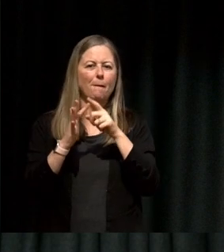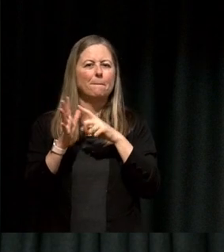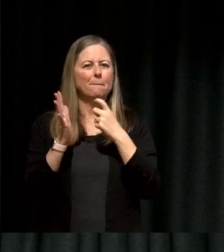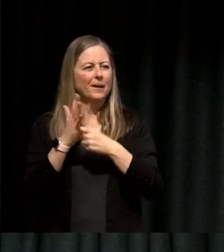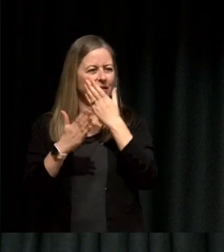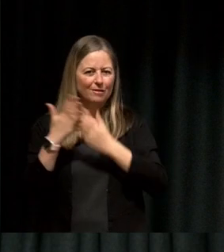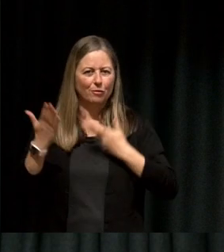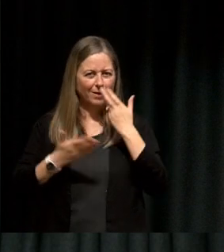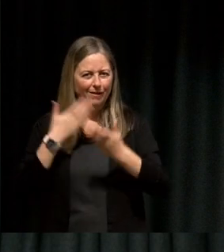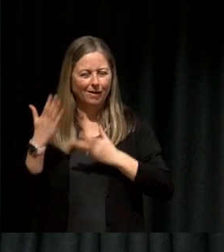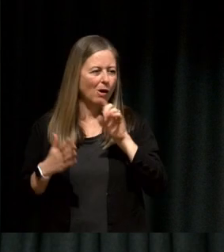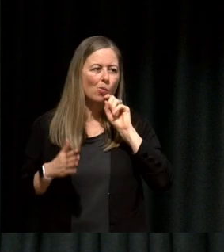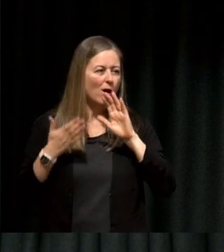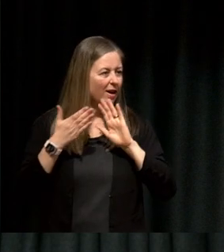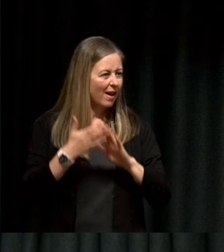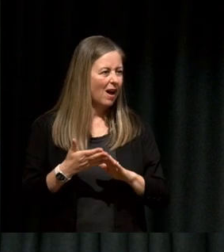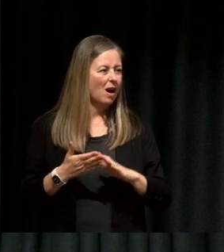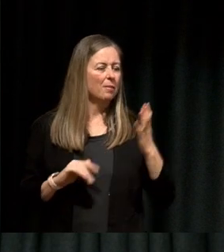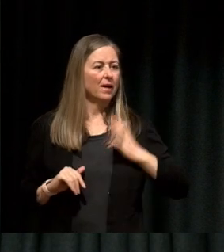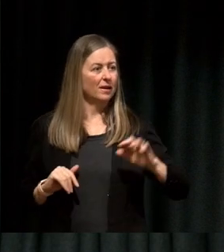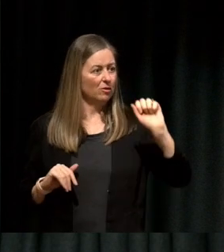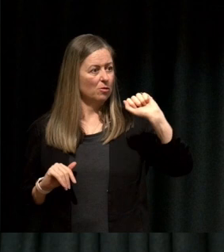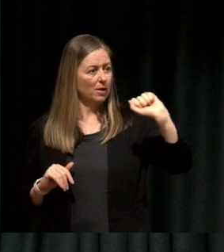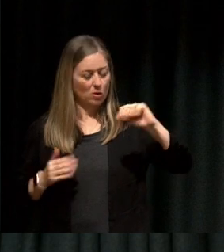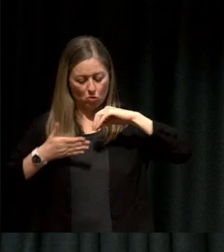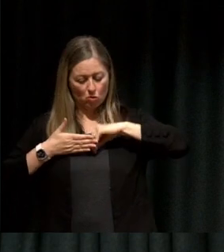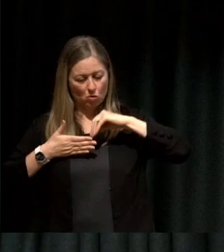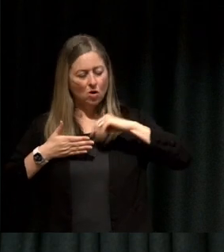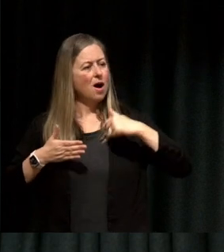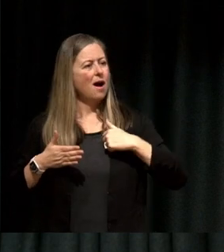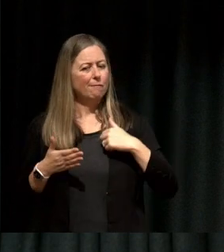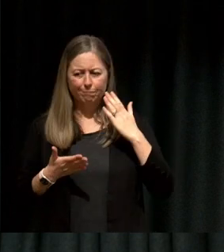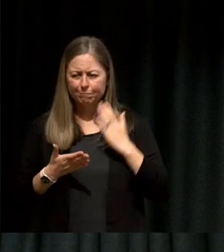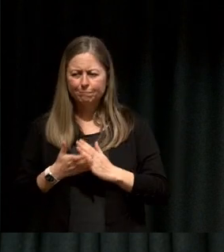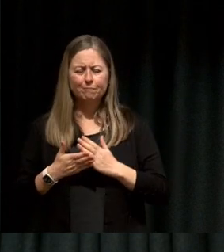I think it's about you having that genuine- be like hey, I really find, you know whatever